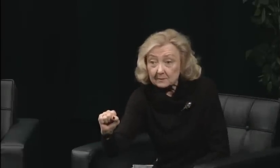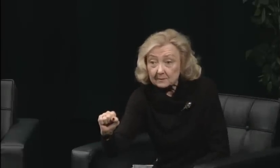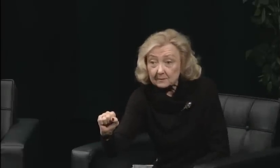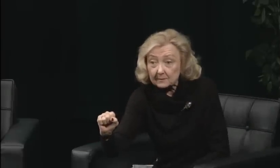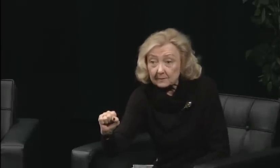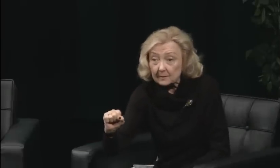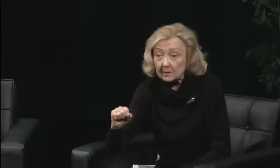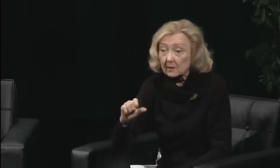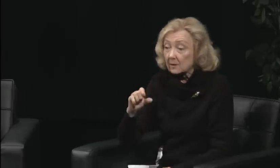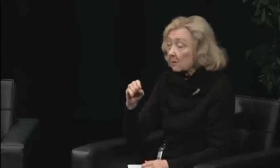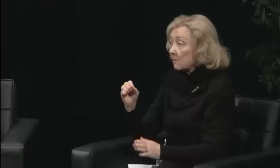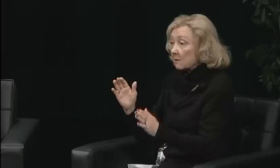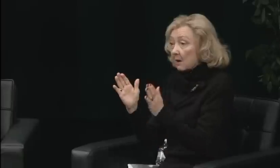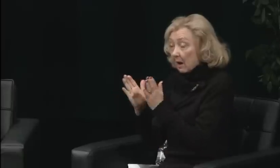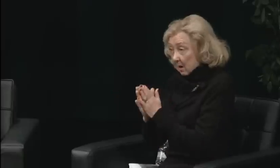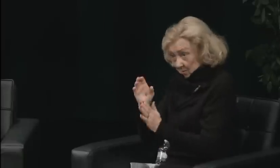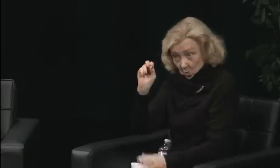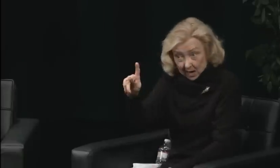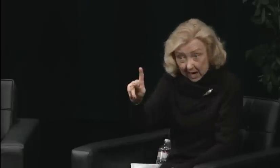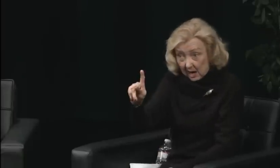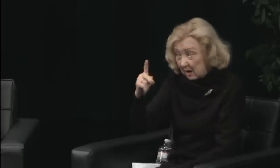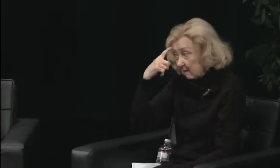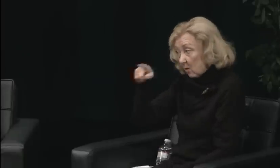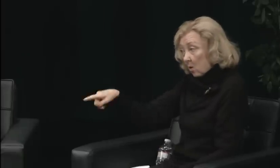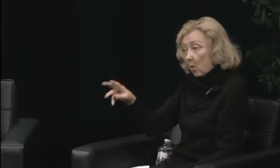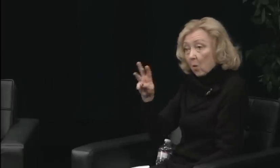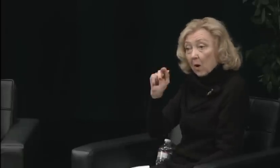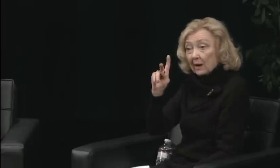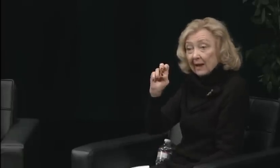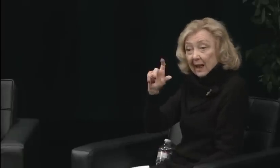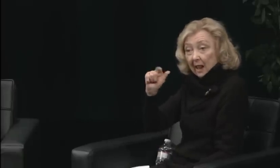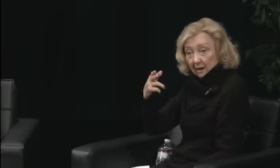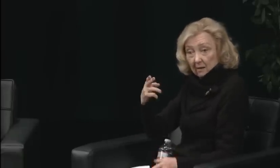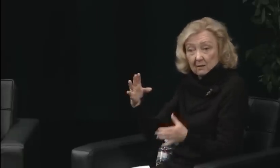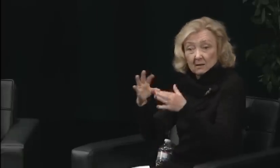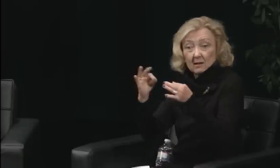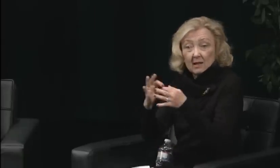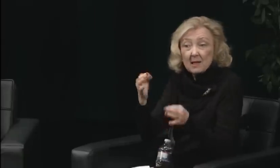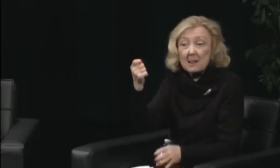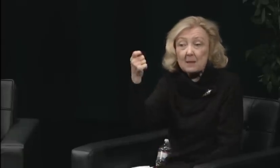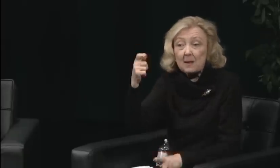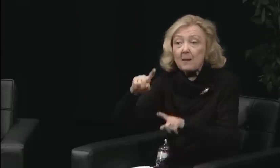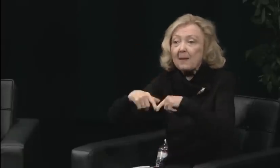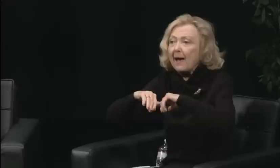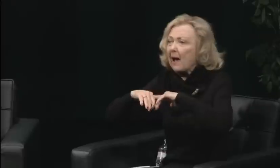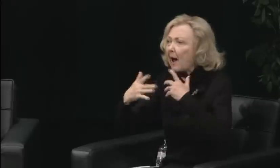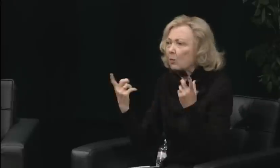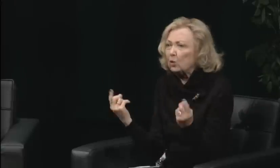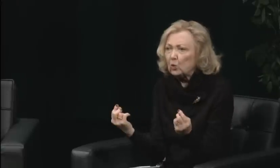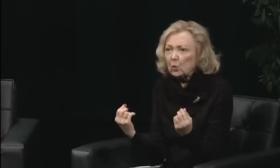We were trying to encourage the faculty to call a meeting,